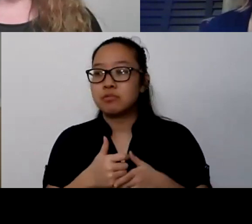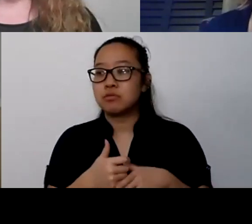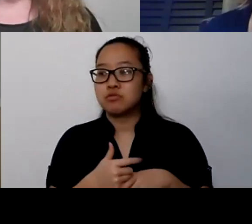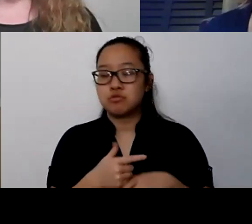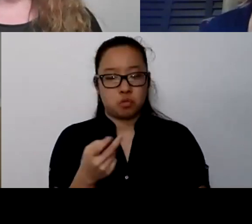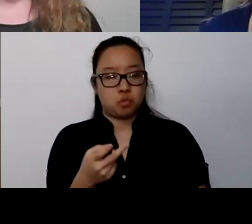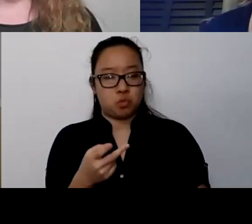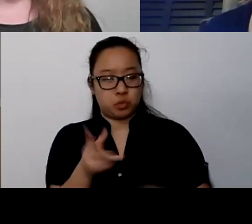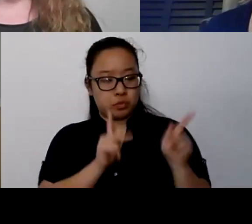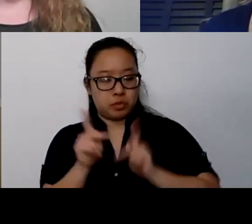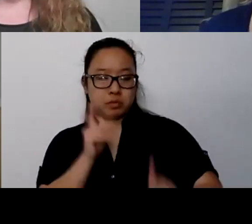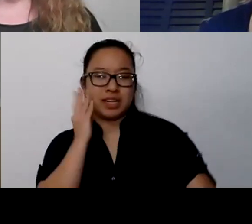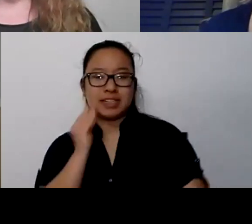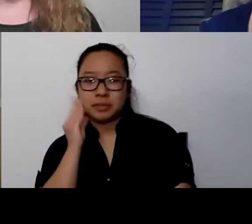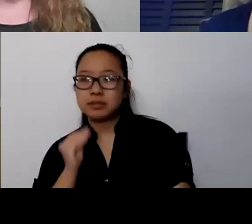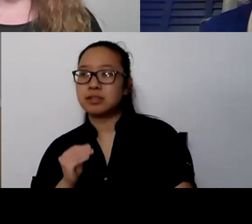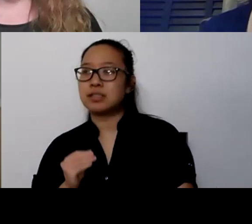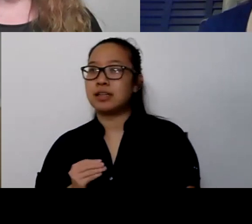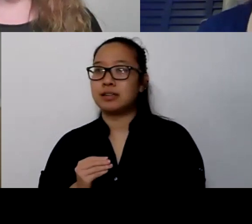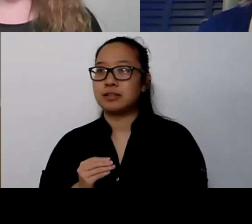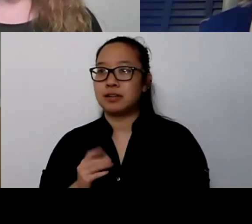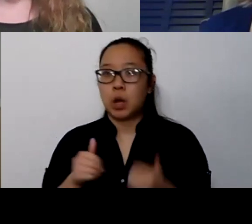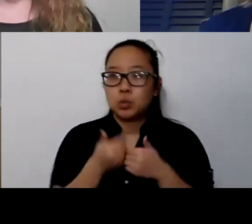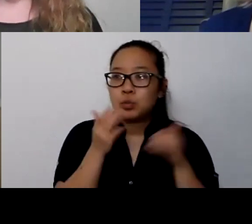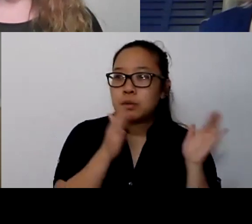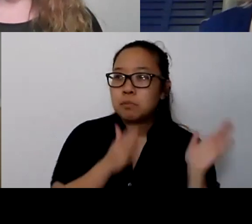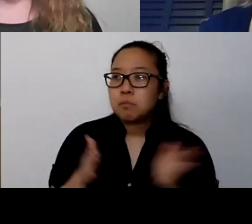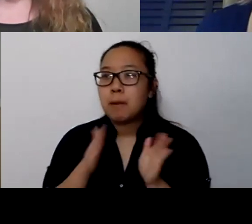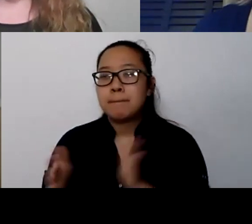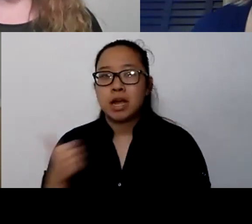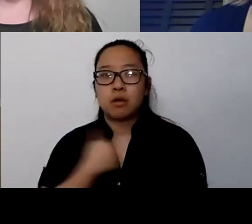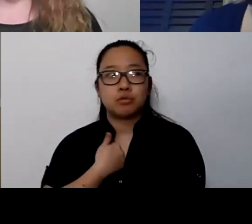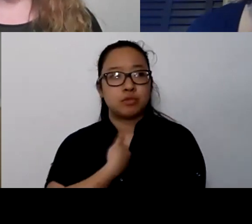to help prepare ourselves and our kids and our families for those transitions?